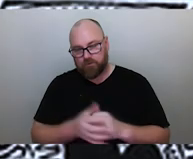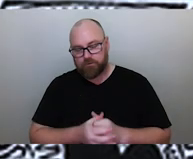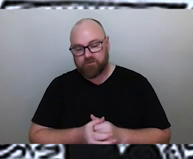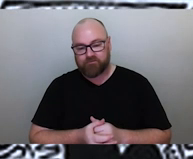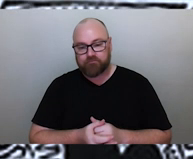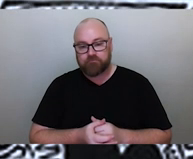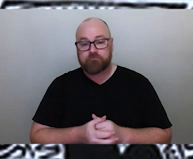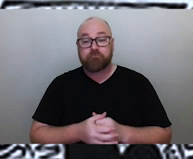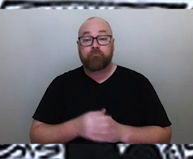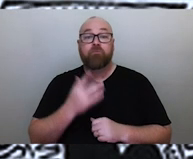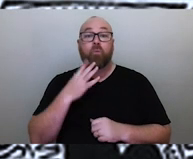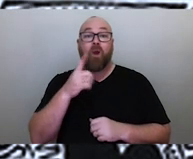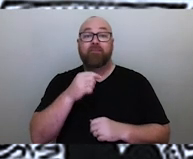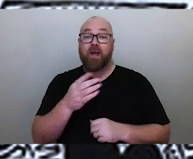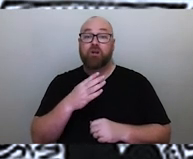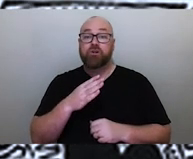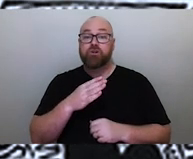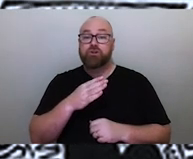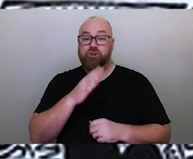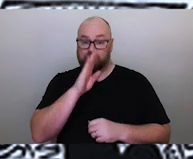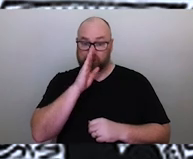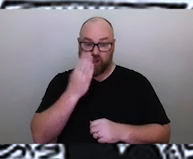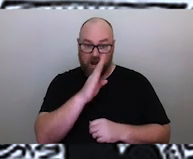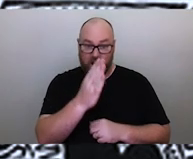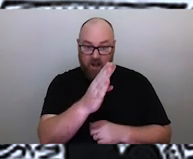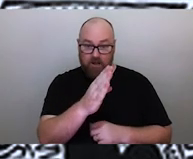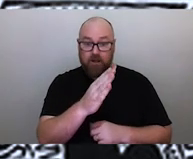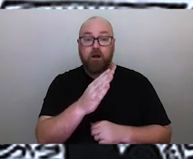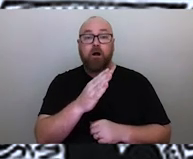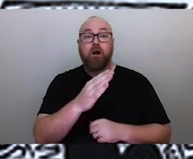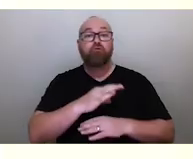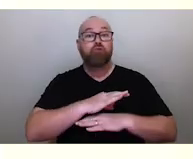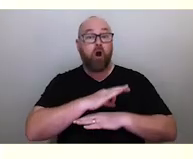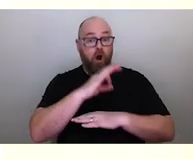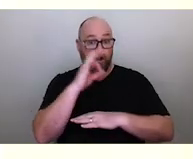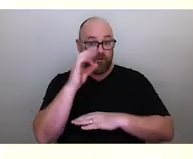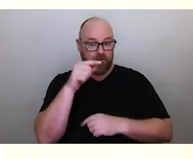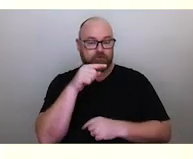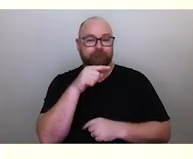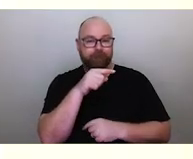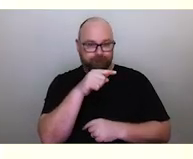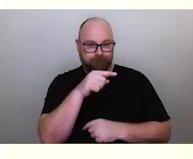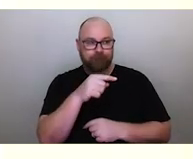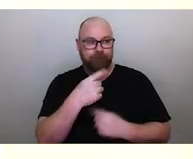Now when the shark rises and sets throughout the year, tells you about its behaviour, tells you about the seasons